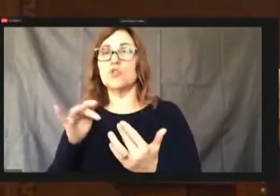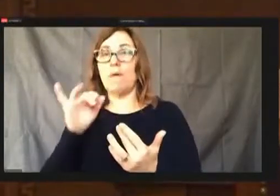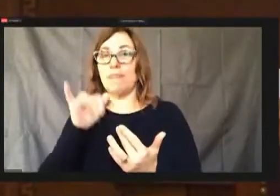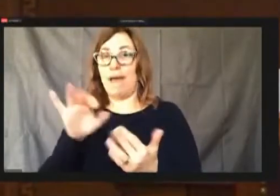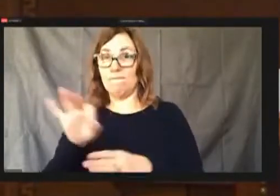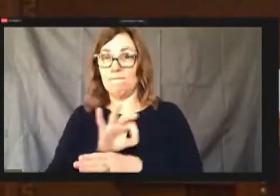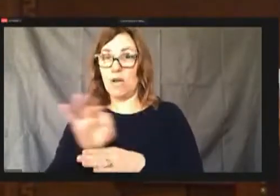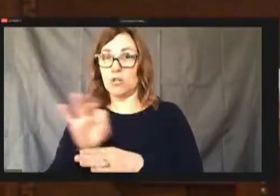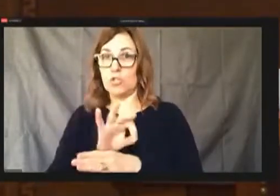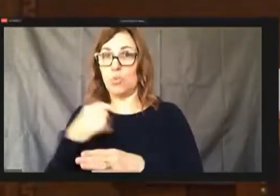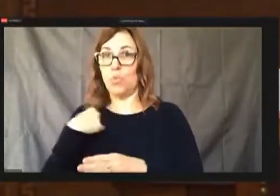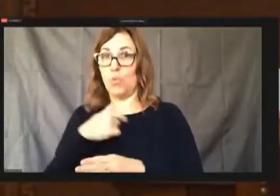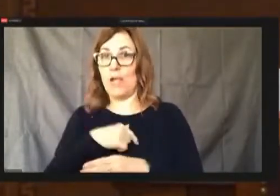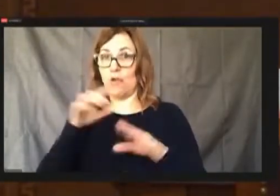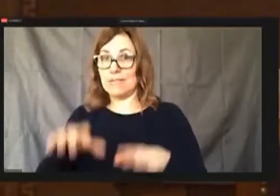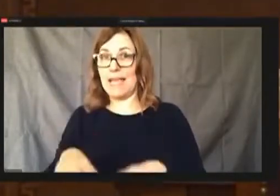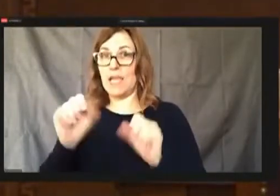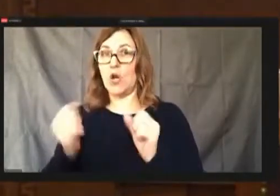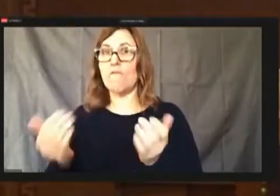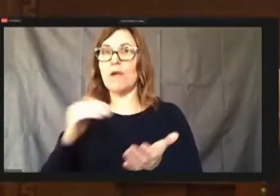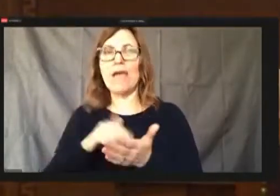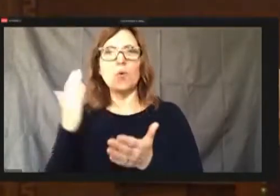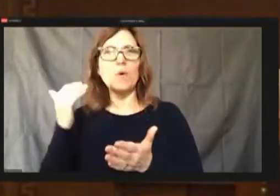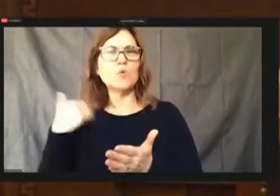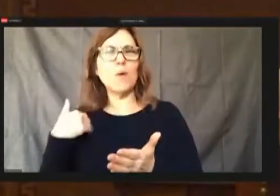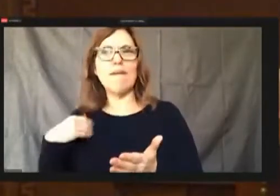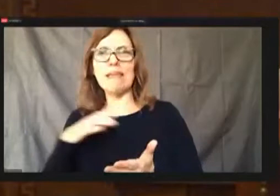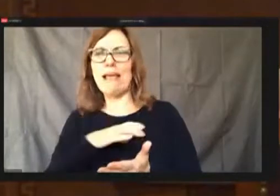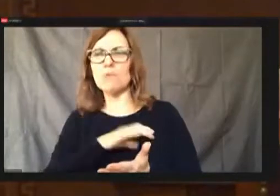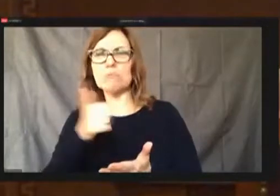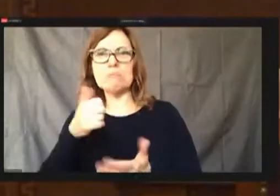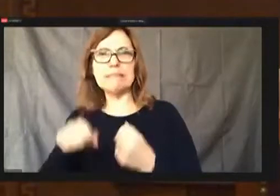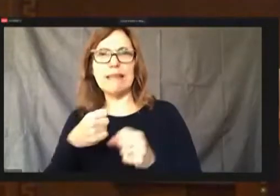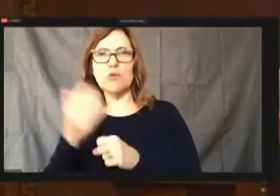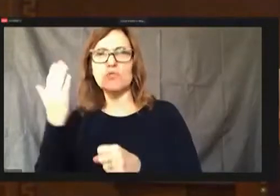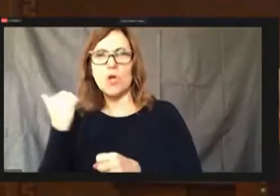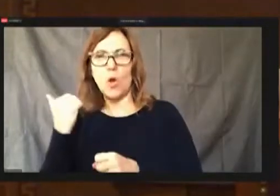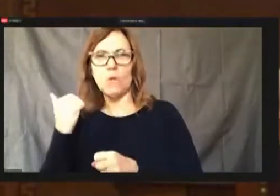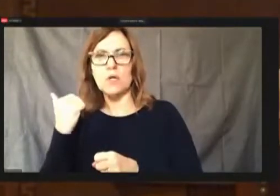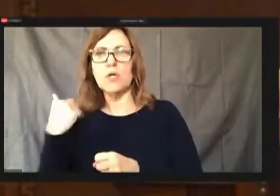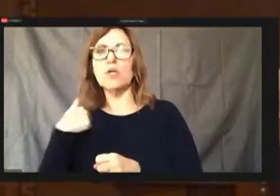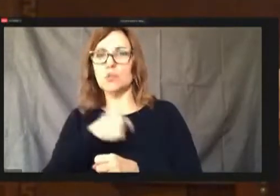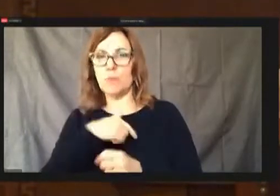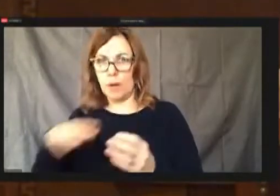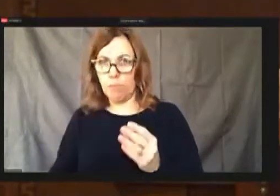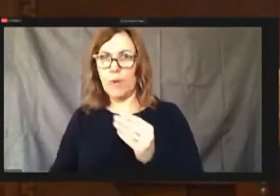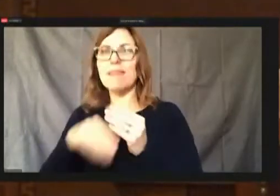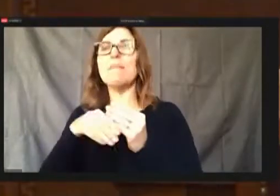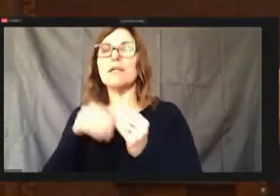as Council, maybe years ago. And so we're putting those positions back into budget, under the clerk's office and